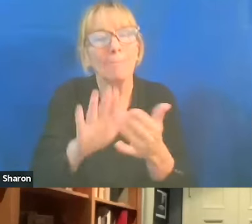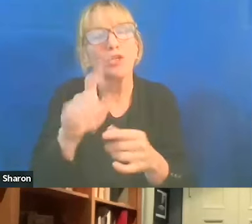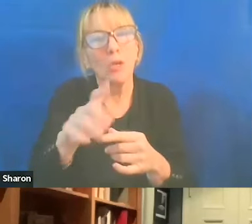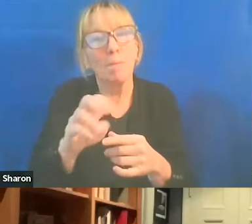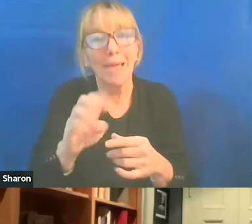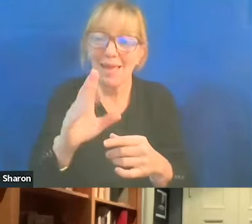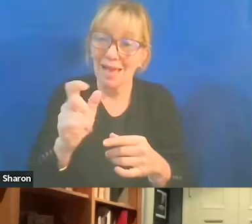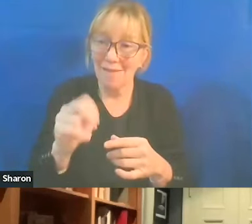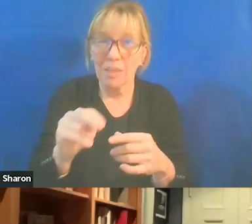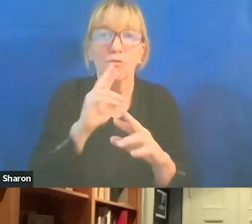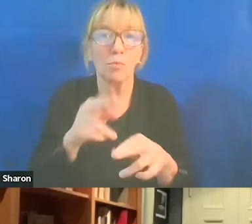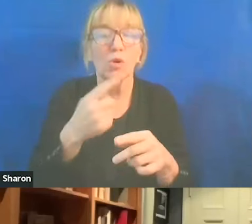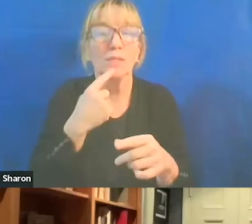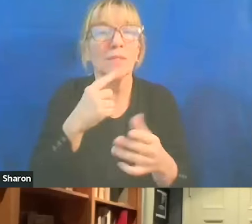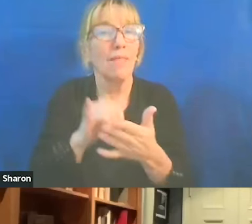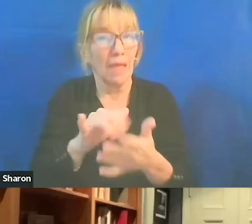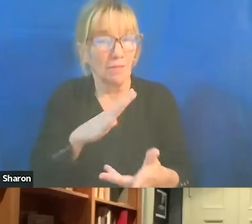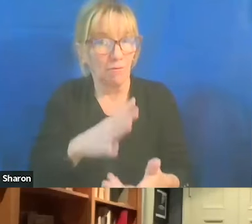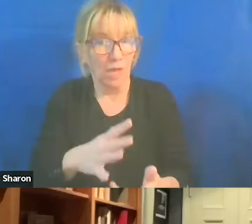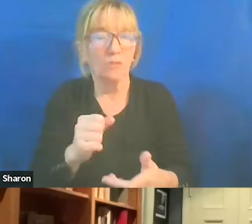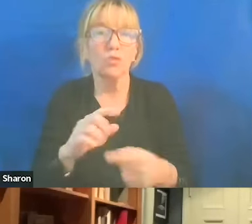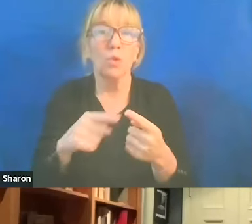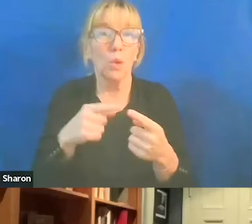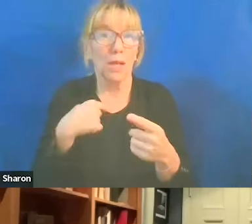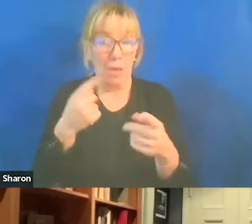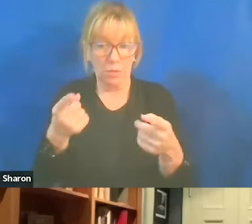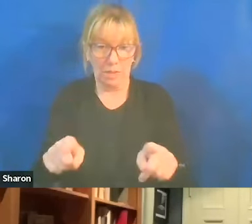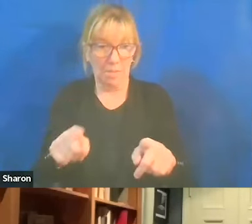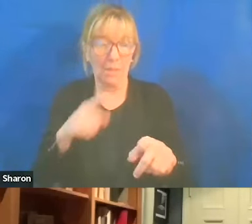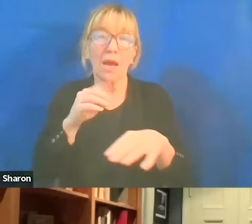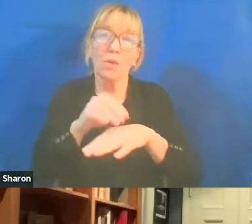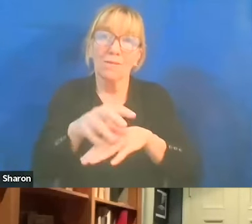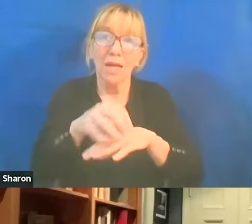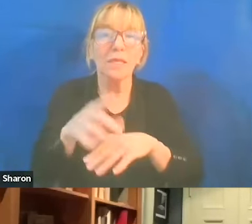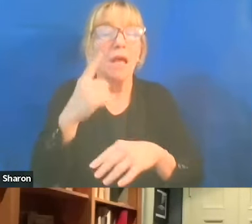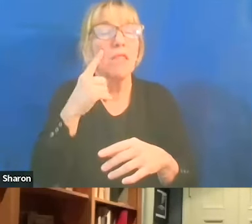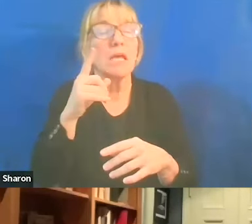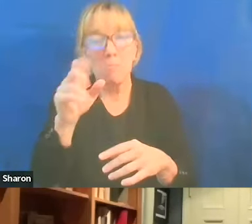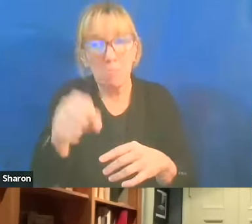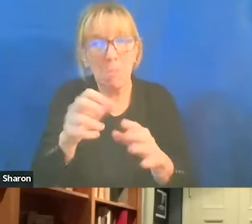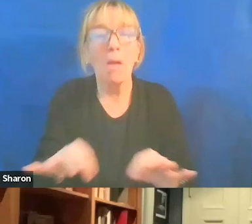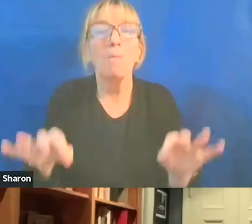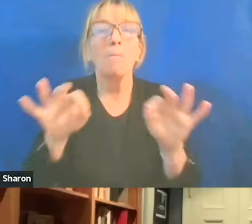So what I was advising when this was happening is, yeah, I think it's important for Presidents